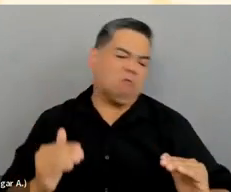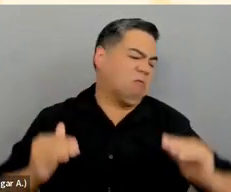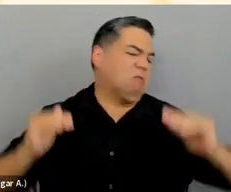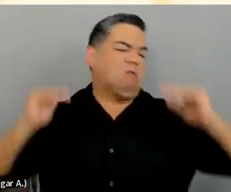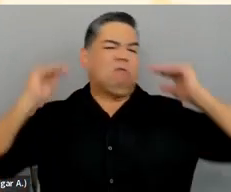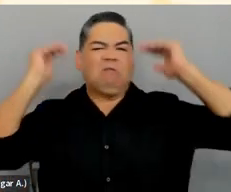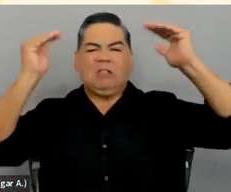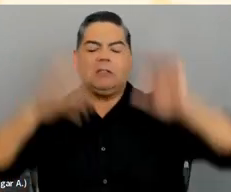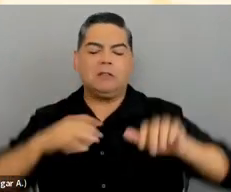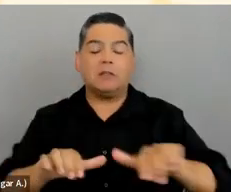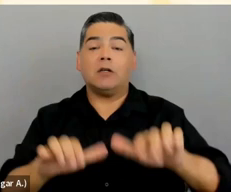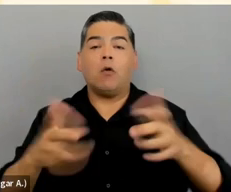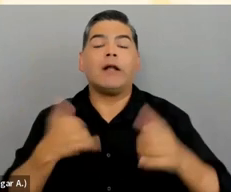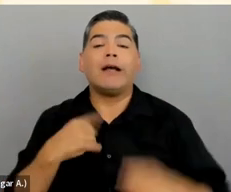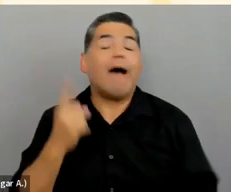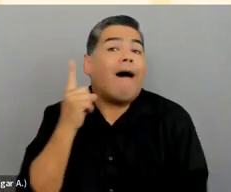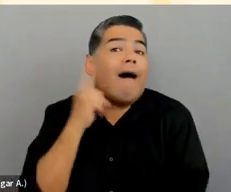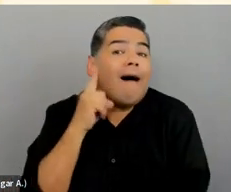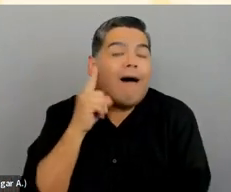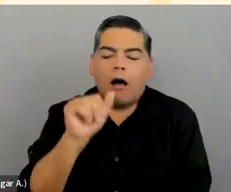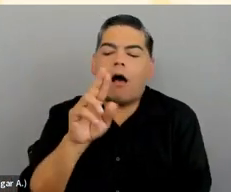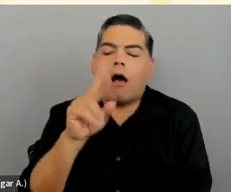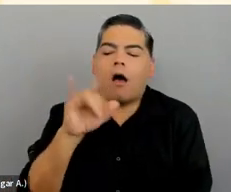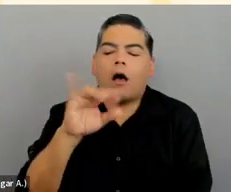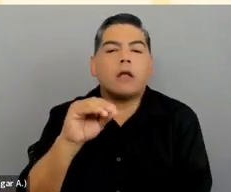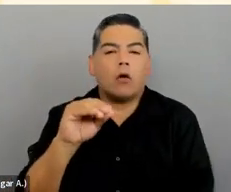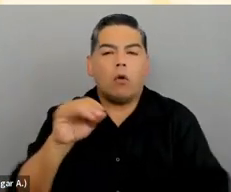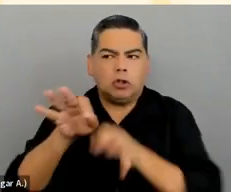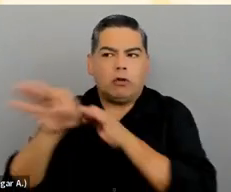include audio description or described video for all the audio